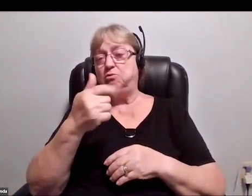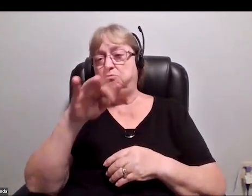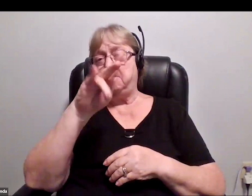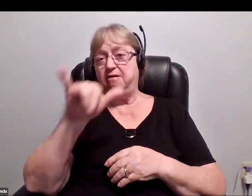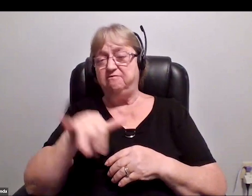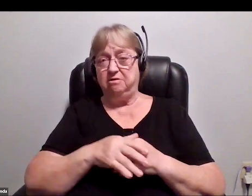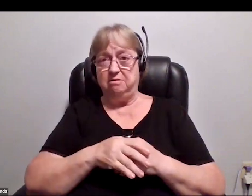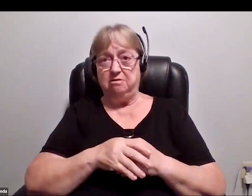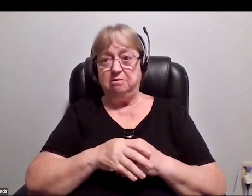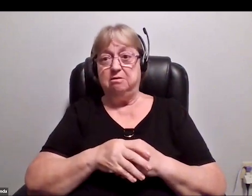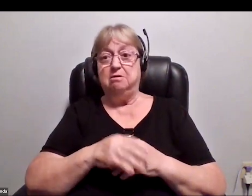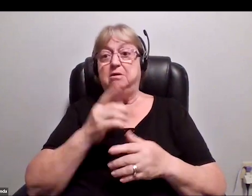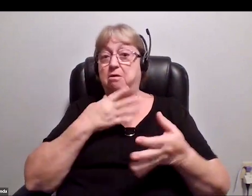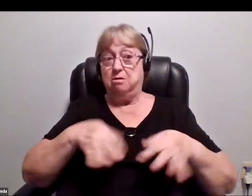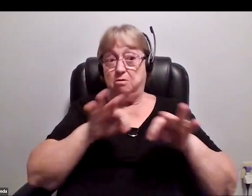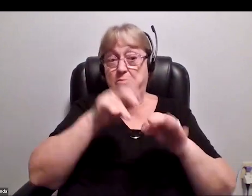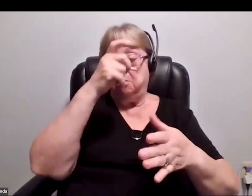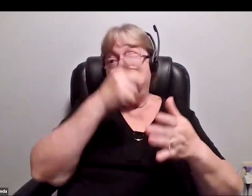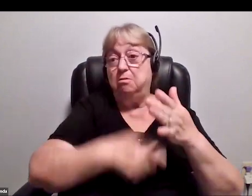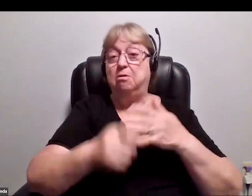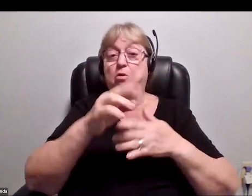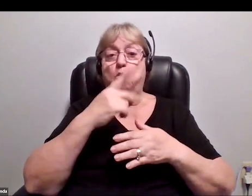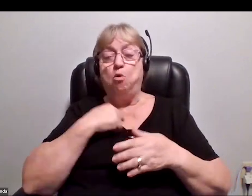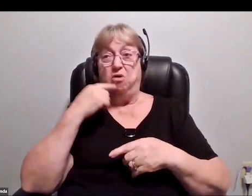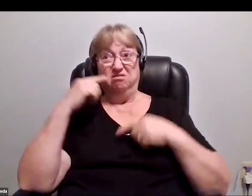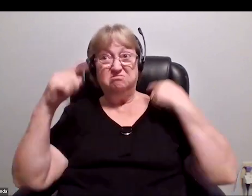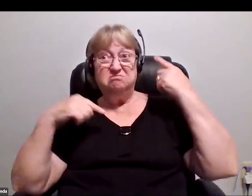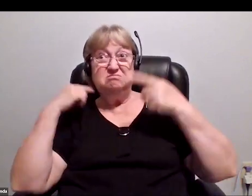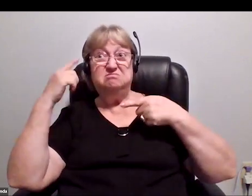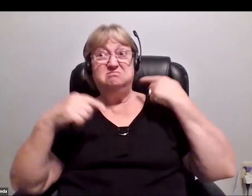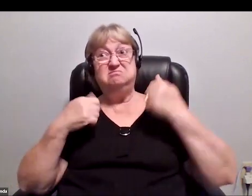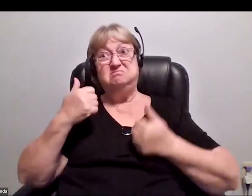Is it worth the price or is it absolute insanity